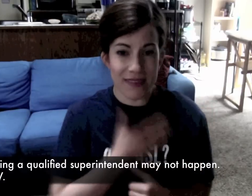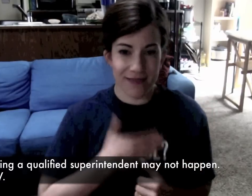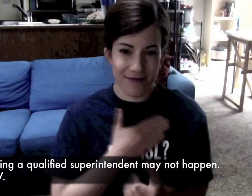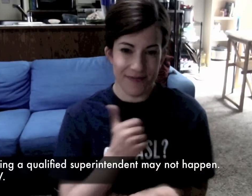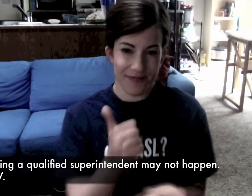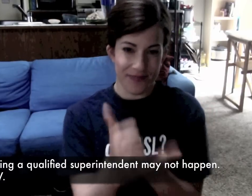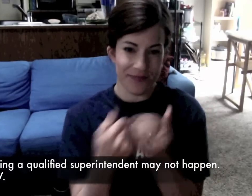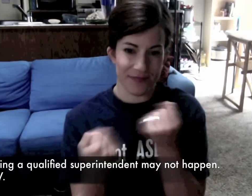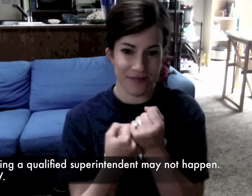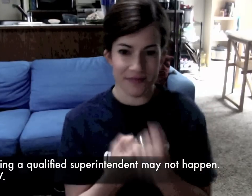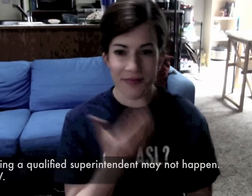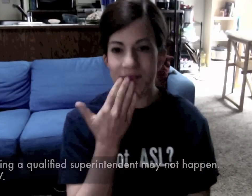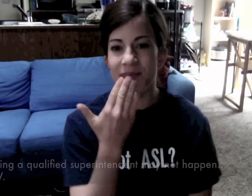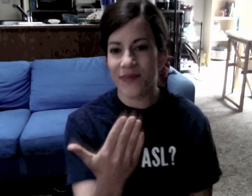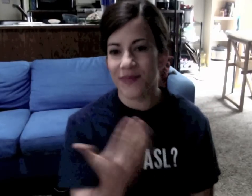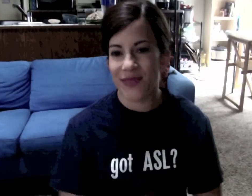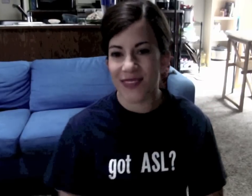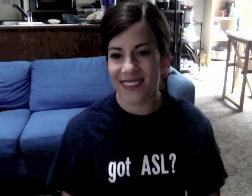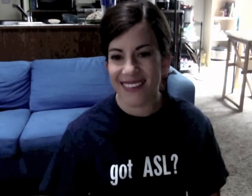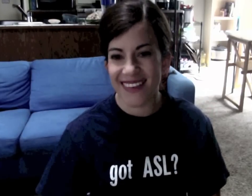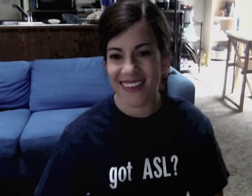Please help support us. Thank you!